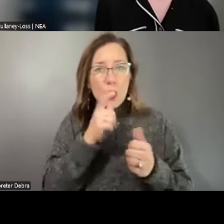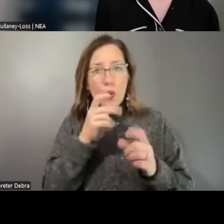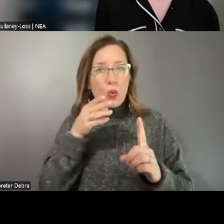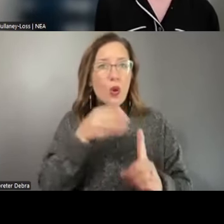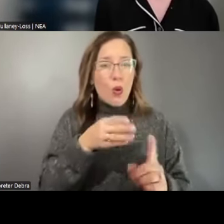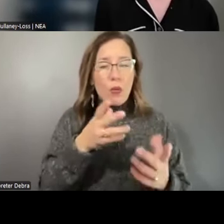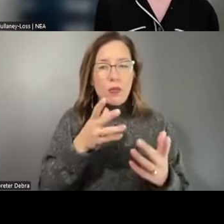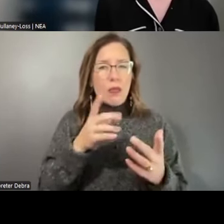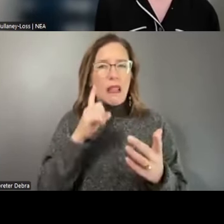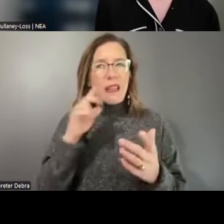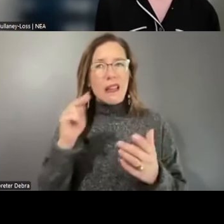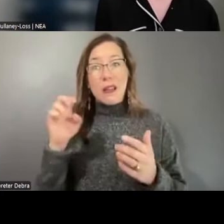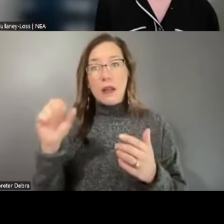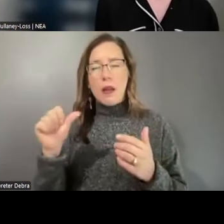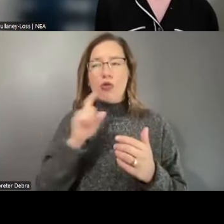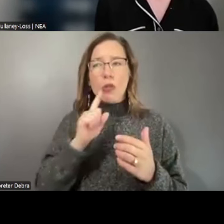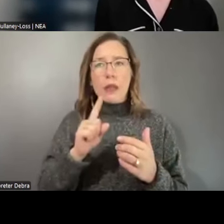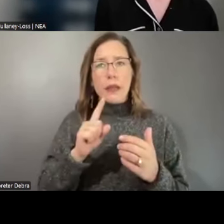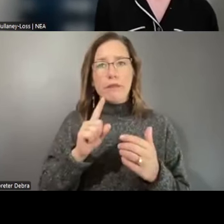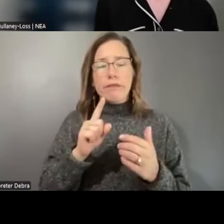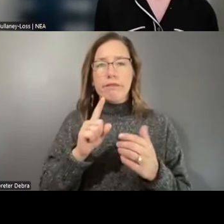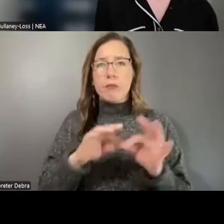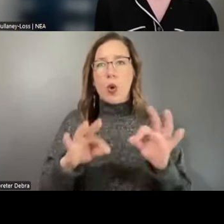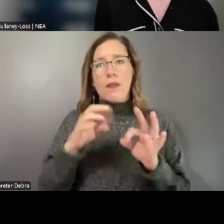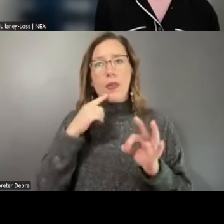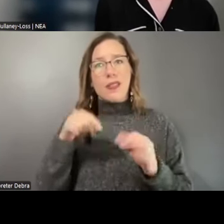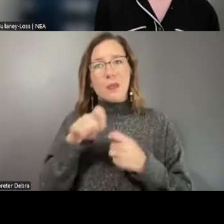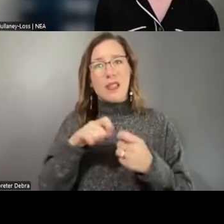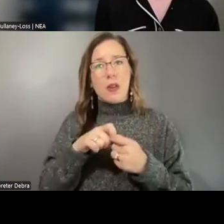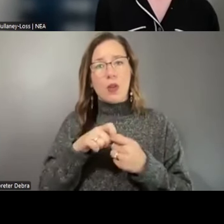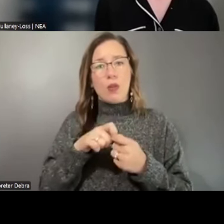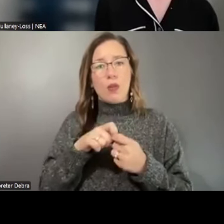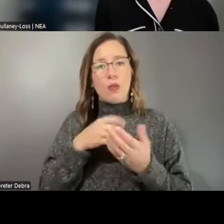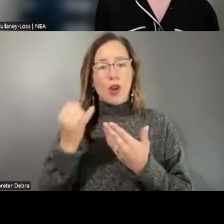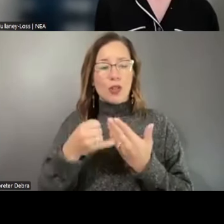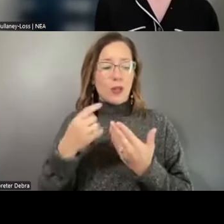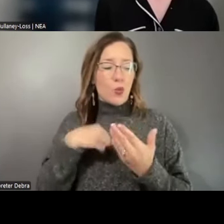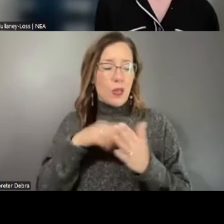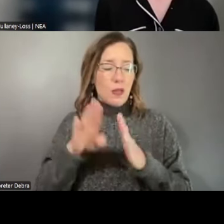the NEA really comes in with this particular project. As we develop the research questions,